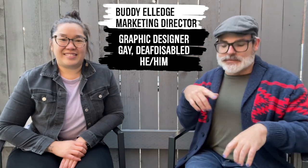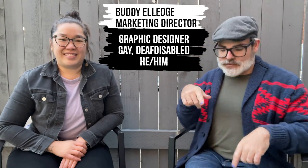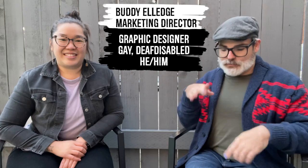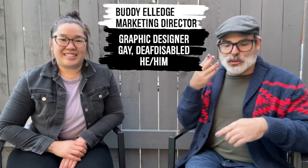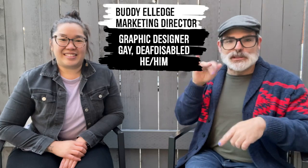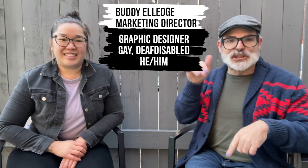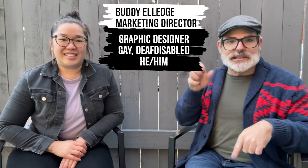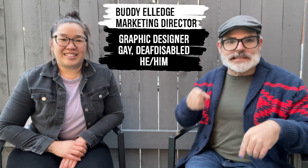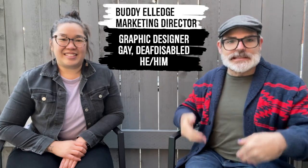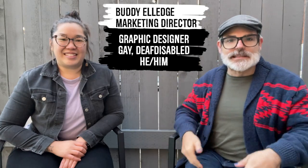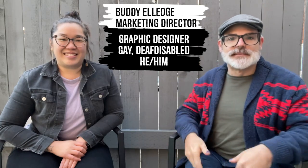Blue jeans.